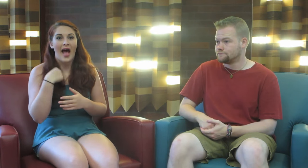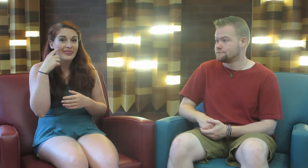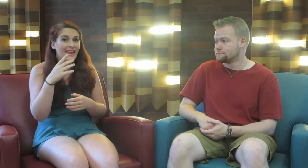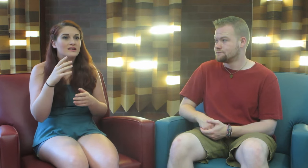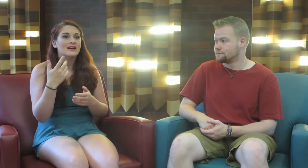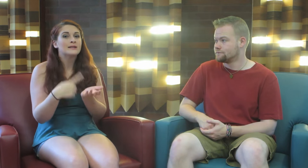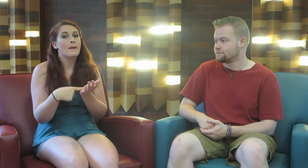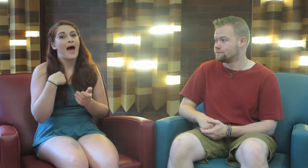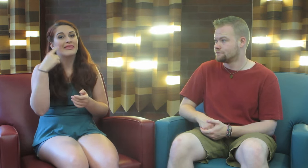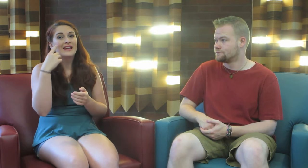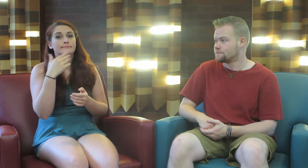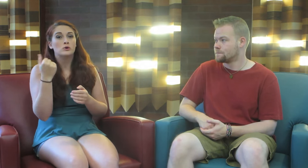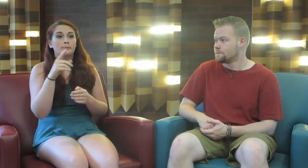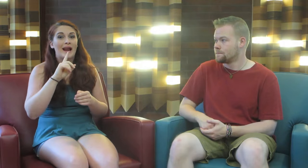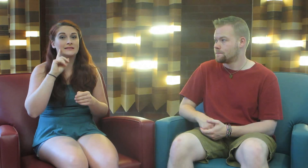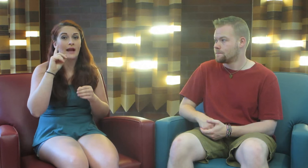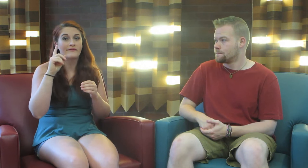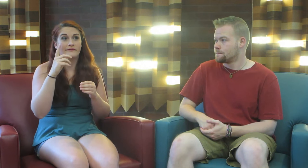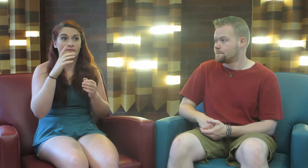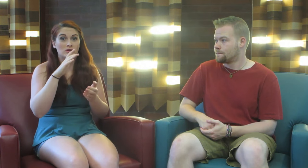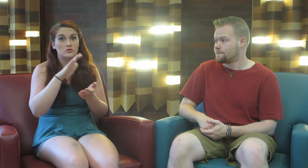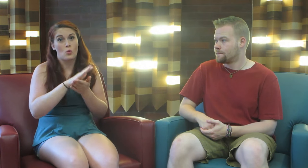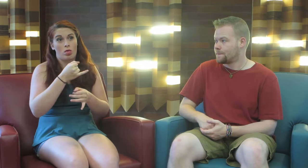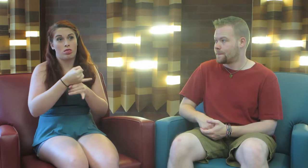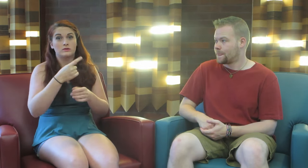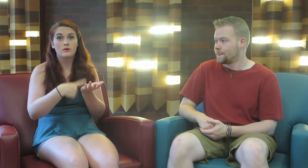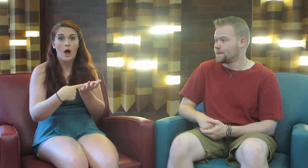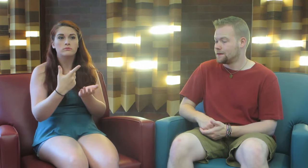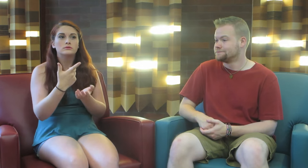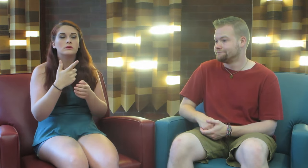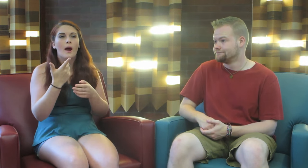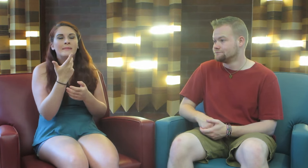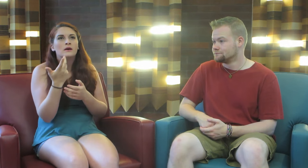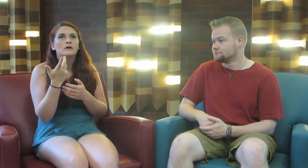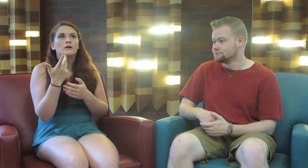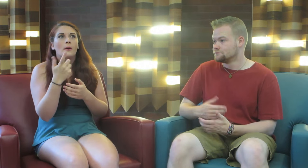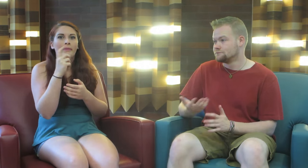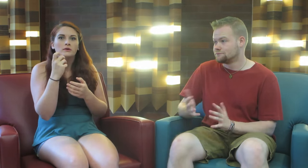Sometimes I think it might better to be at a deaf school sometimes. I mean, because